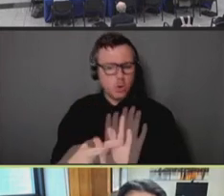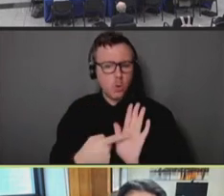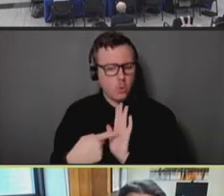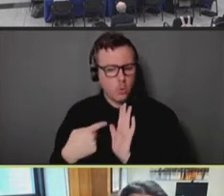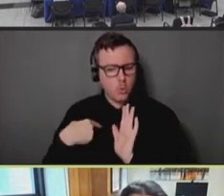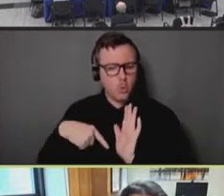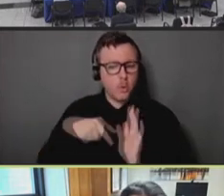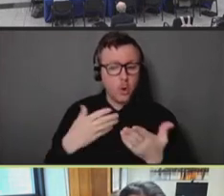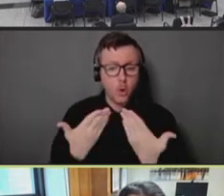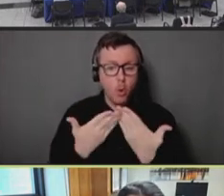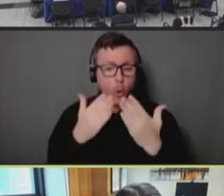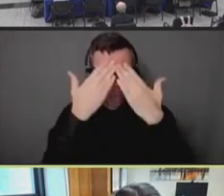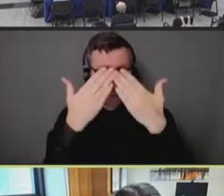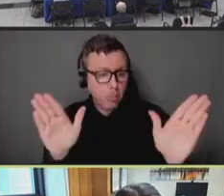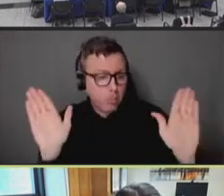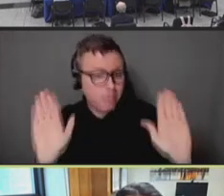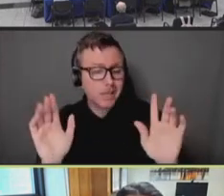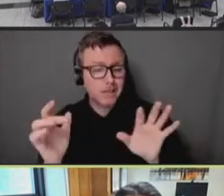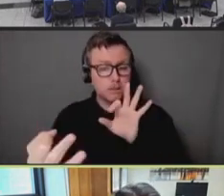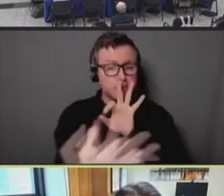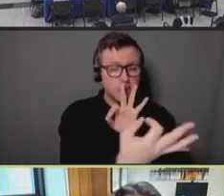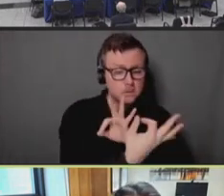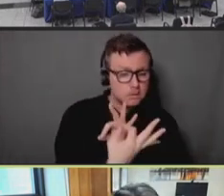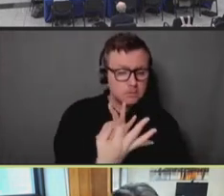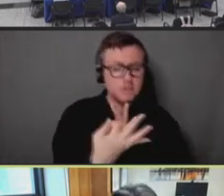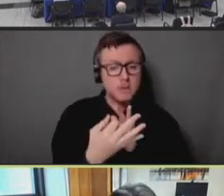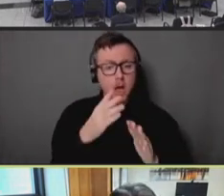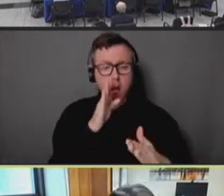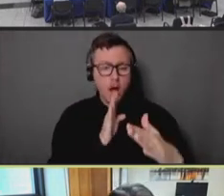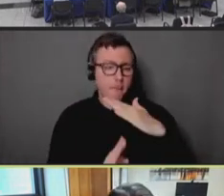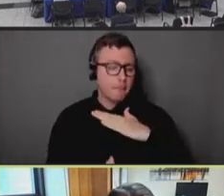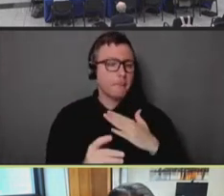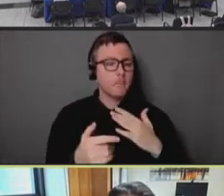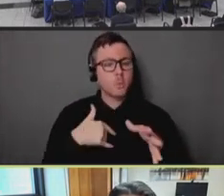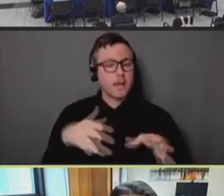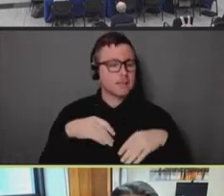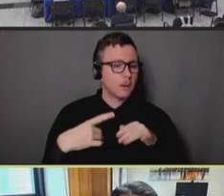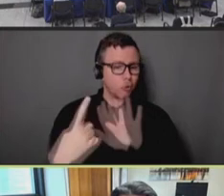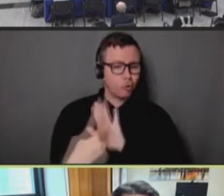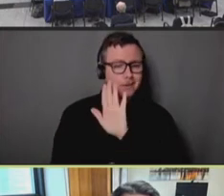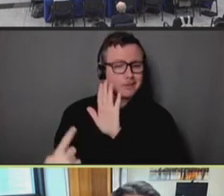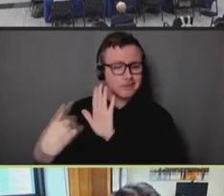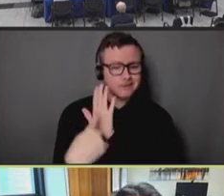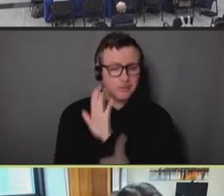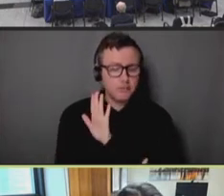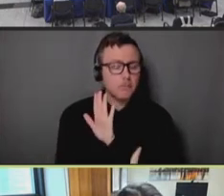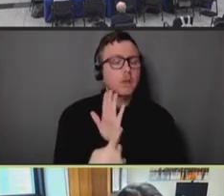open to receiving feedback, humble enough to accept criticism when we are deserving of it,